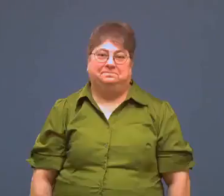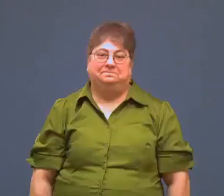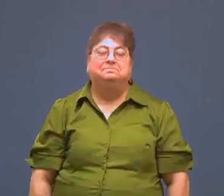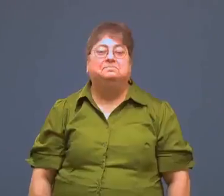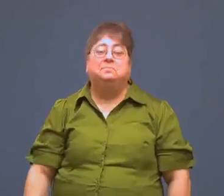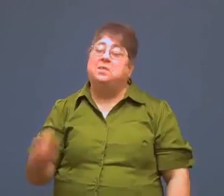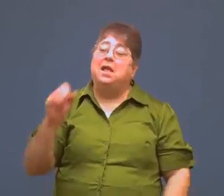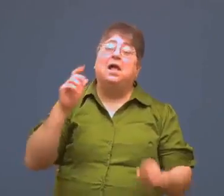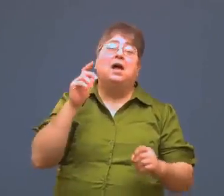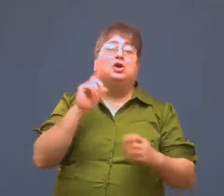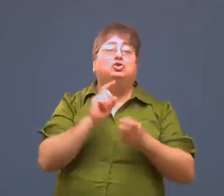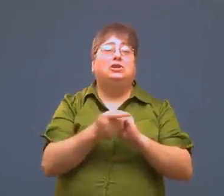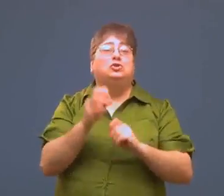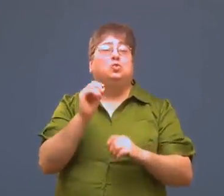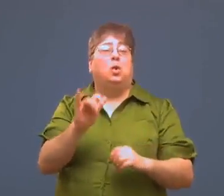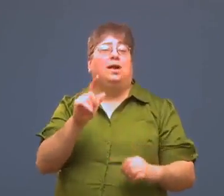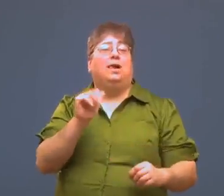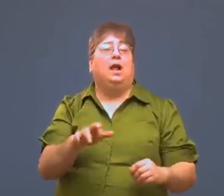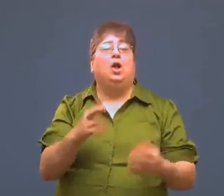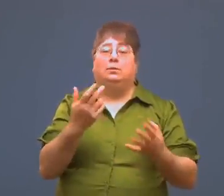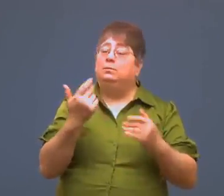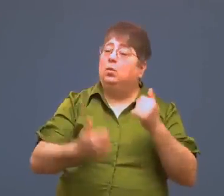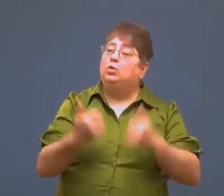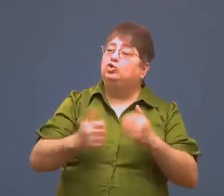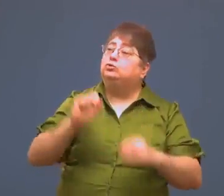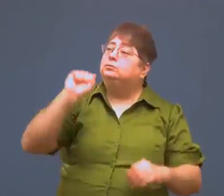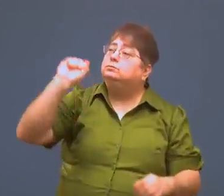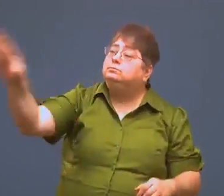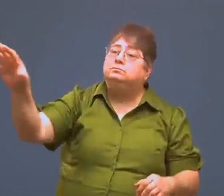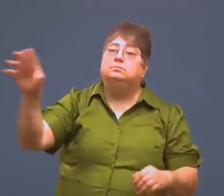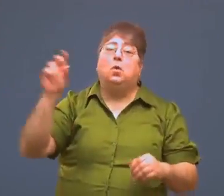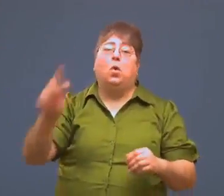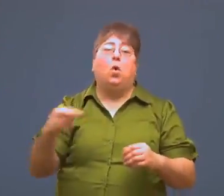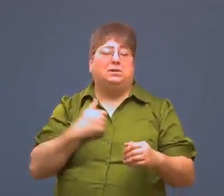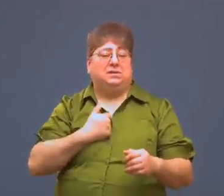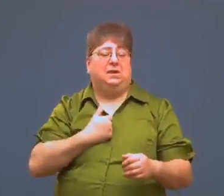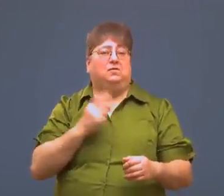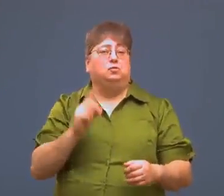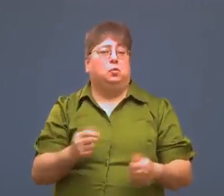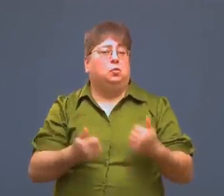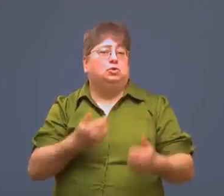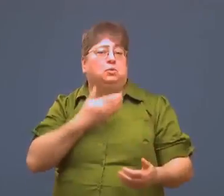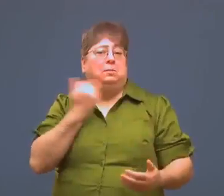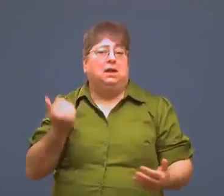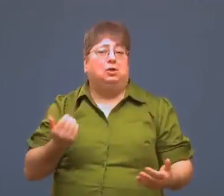Should you take your car in for an oil change, or do it yourself?